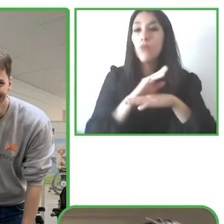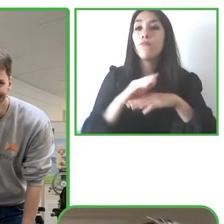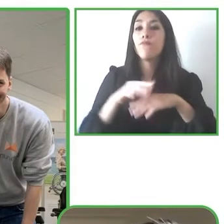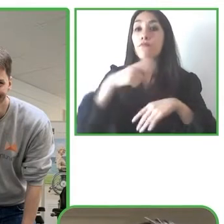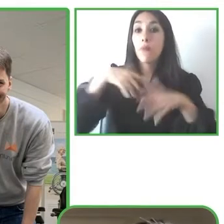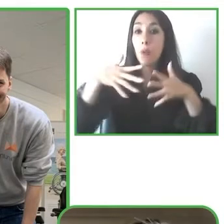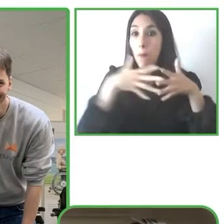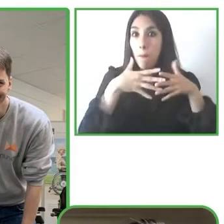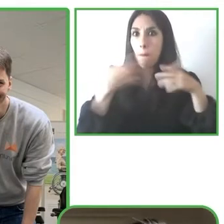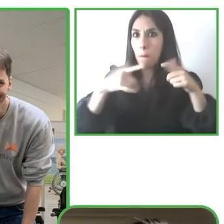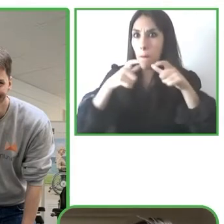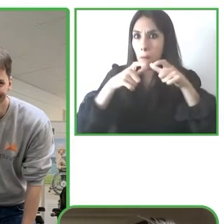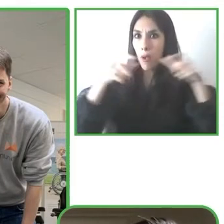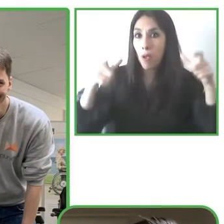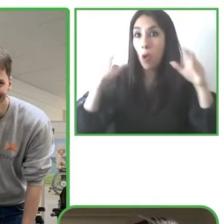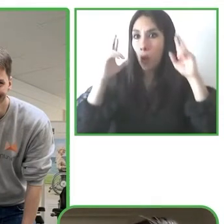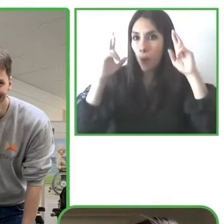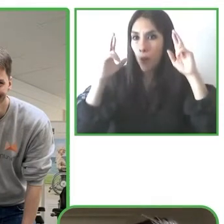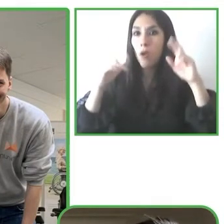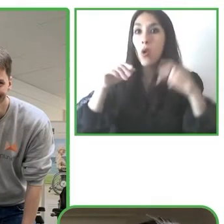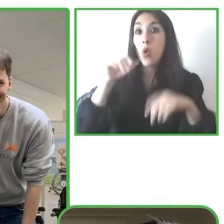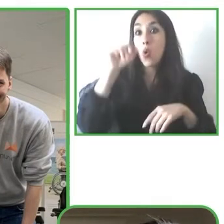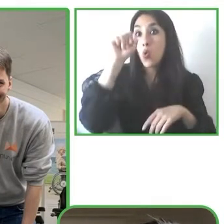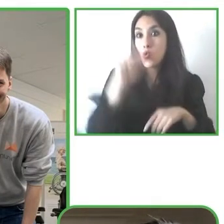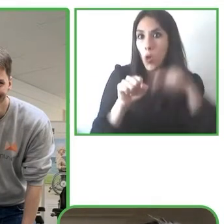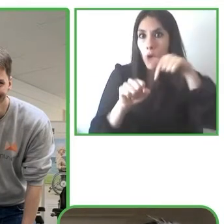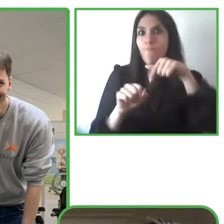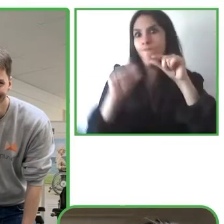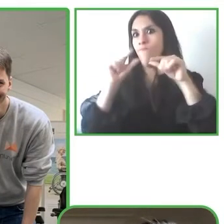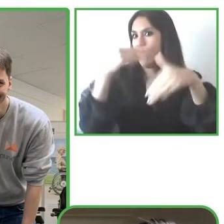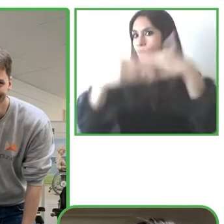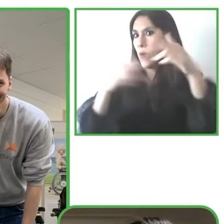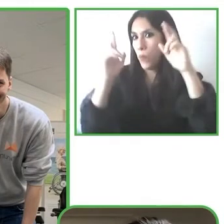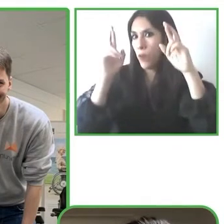about 20 people already now with people from academia,